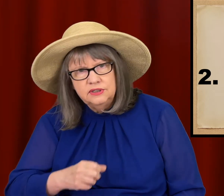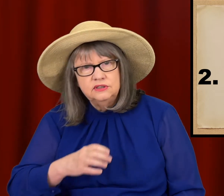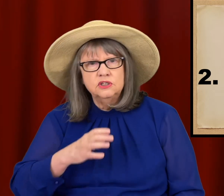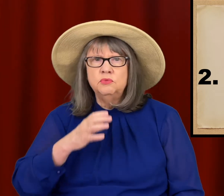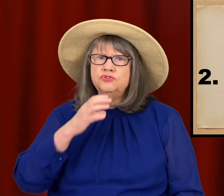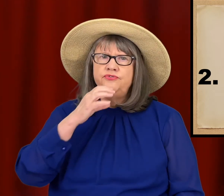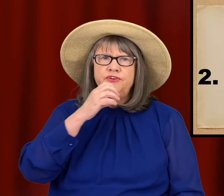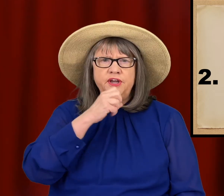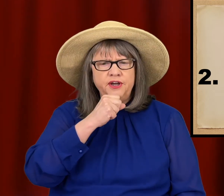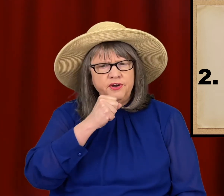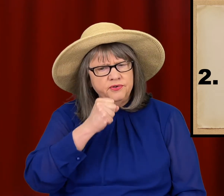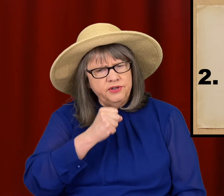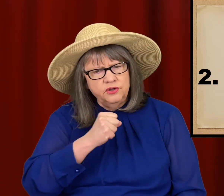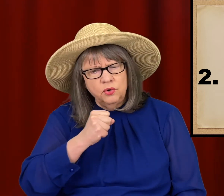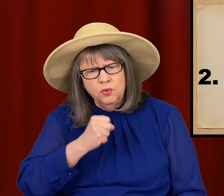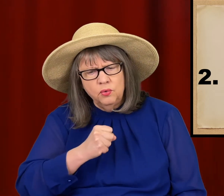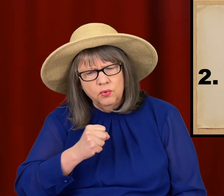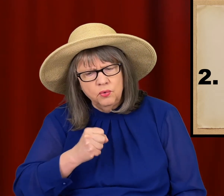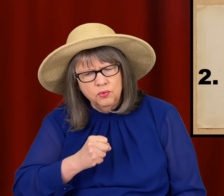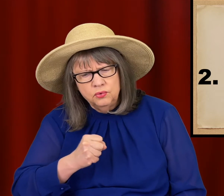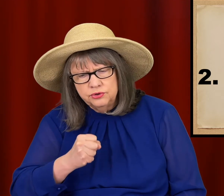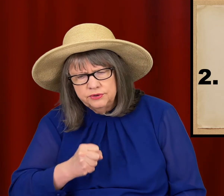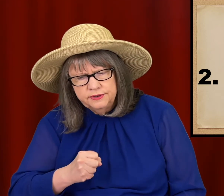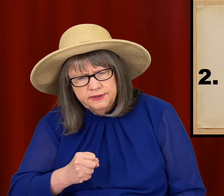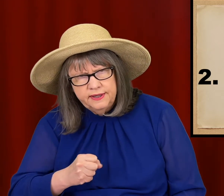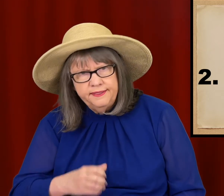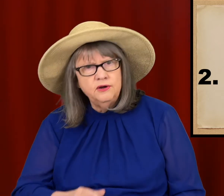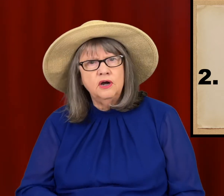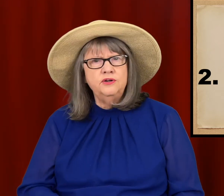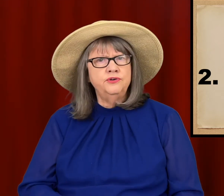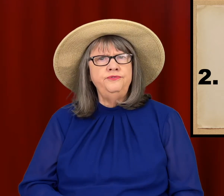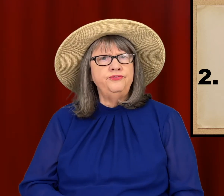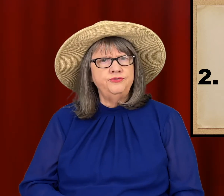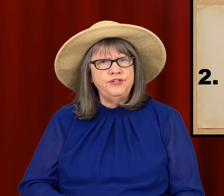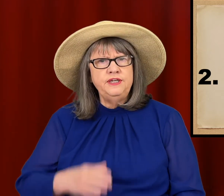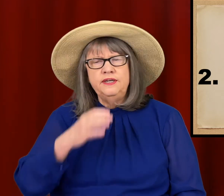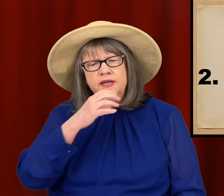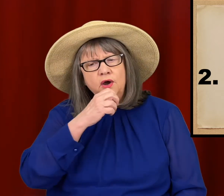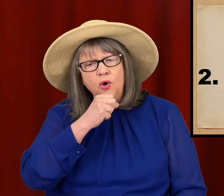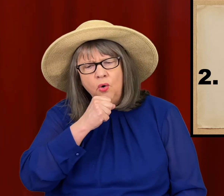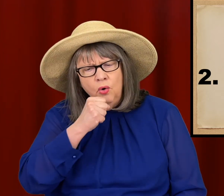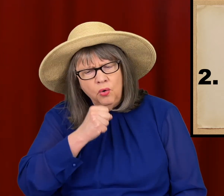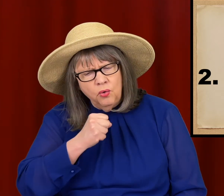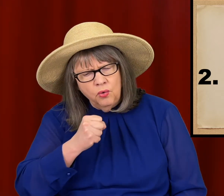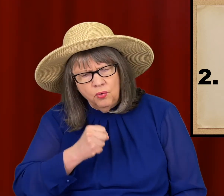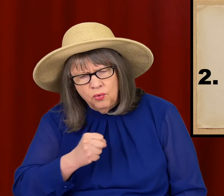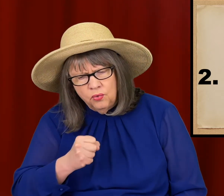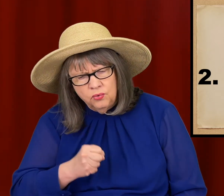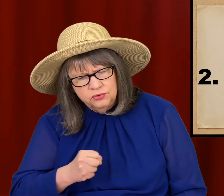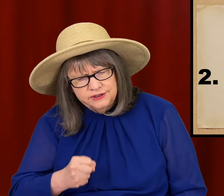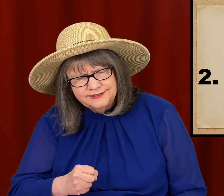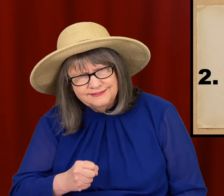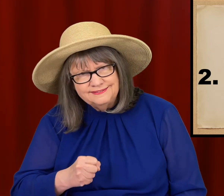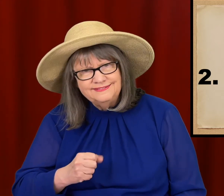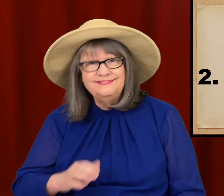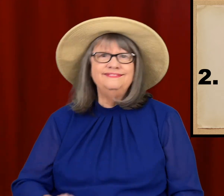Someone's VERY-OLD. They're 115. OLD.